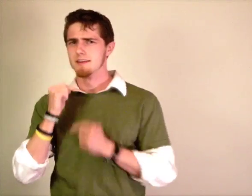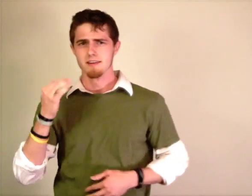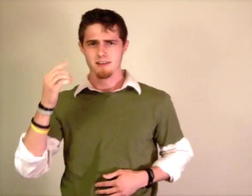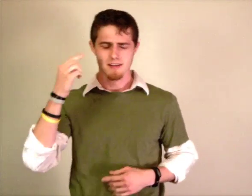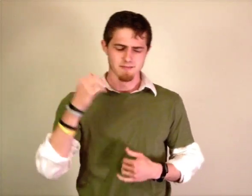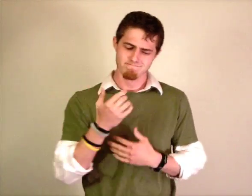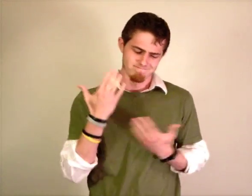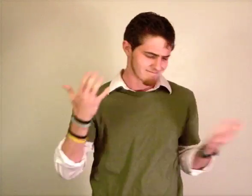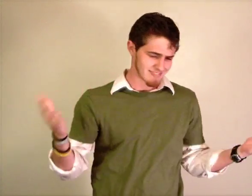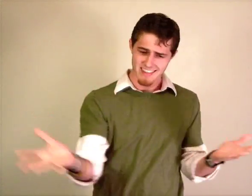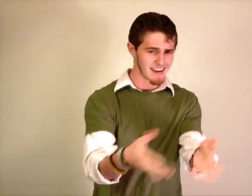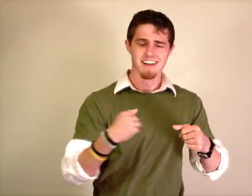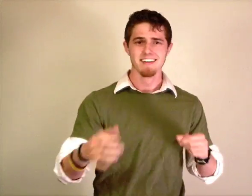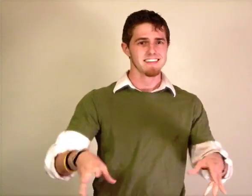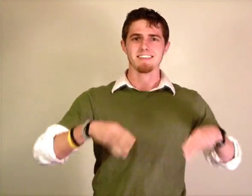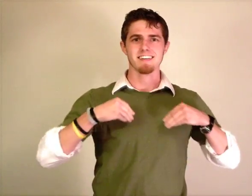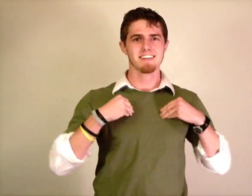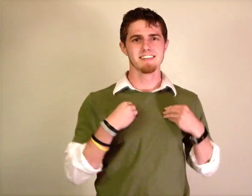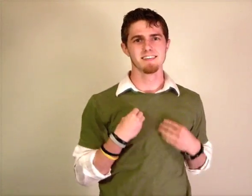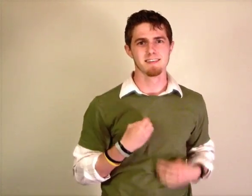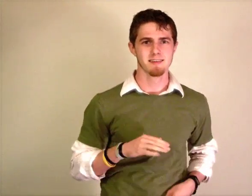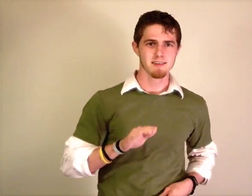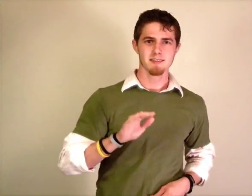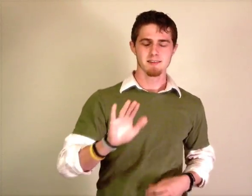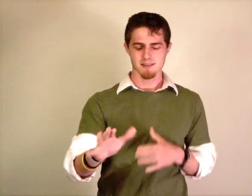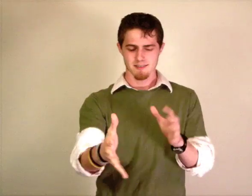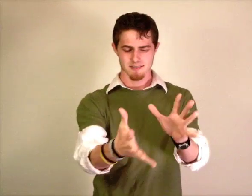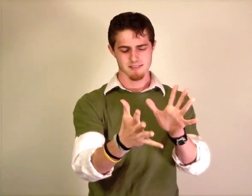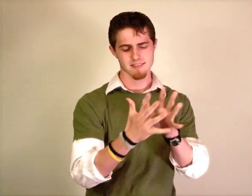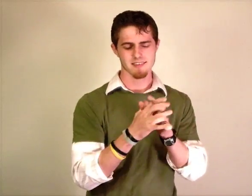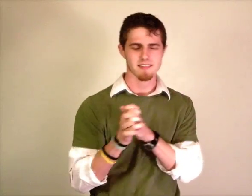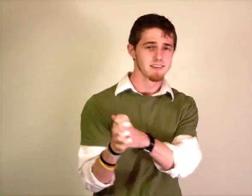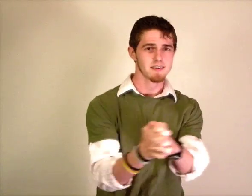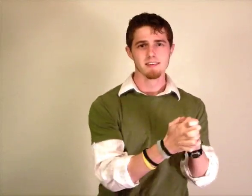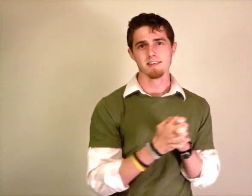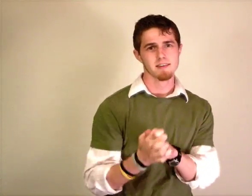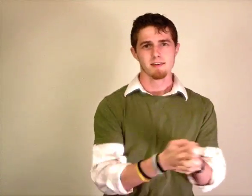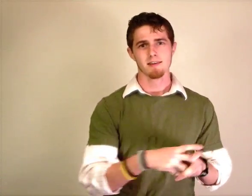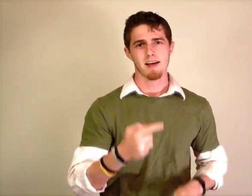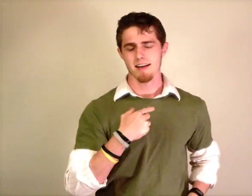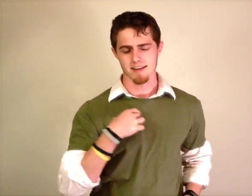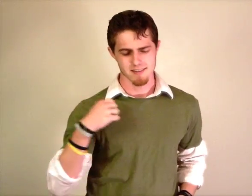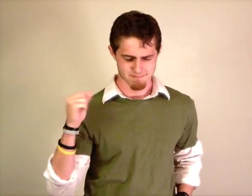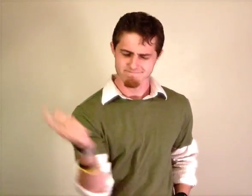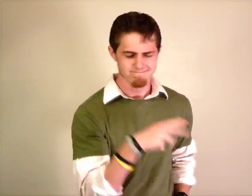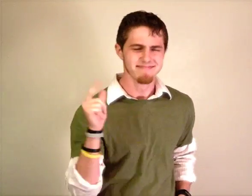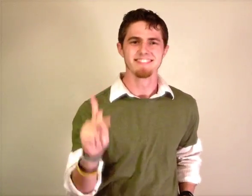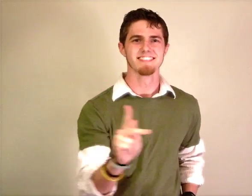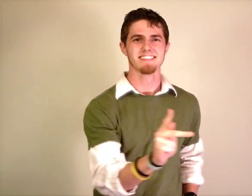But I guess that's both I'll have to buy BUT I ACCEPT-ALL Your hands in mine HAND++ When we're intertwined, everything's alright {HANDS TOGETHER}, ALL OK